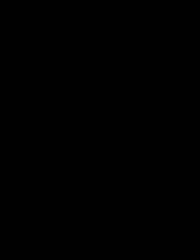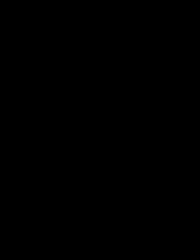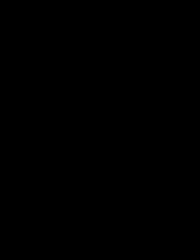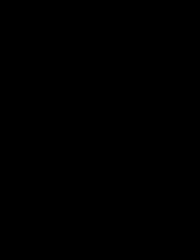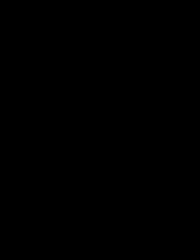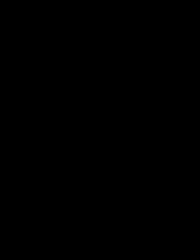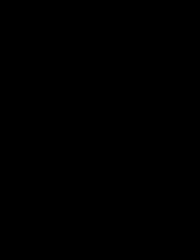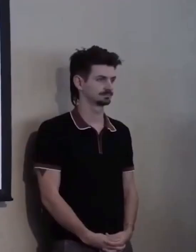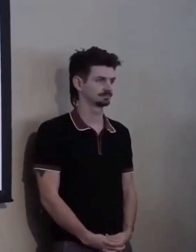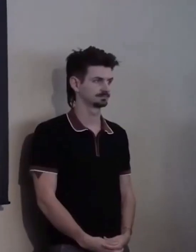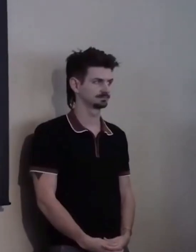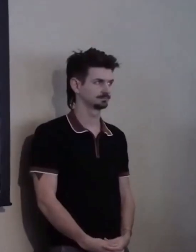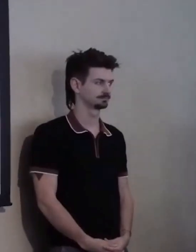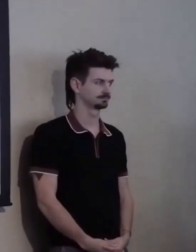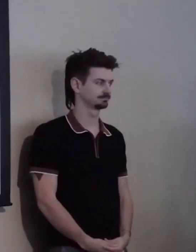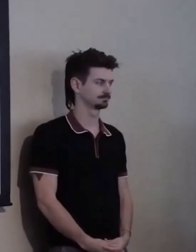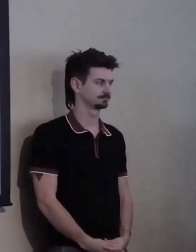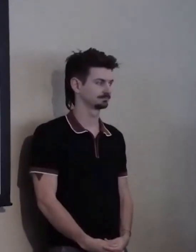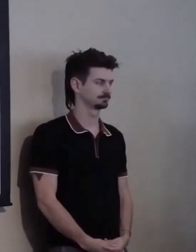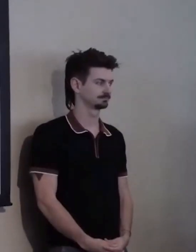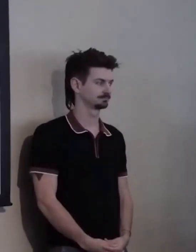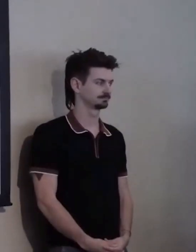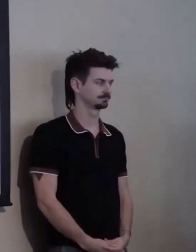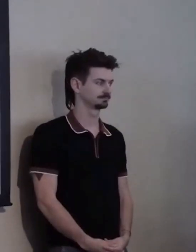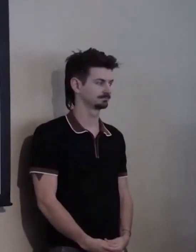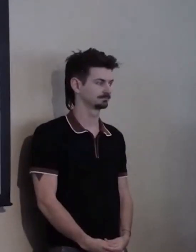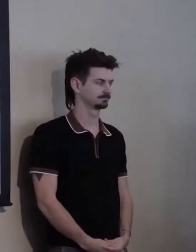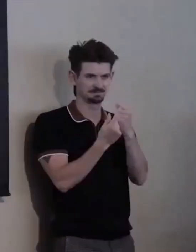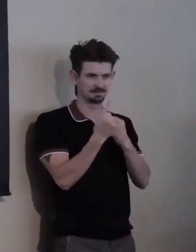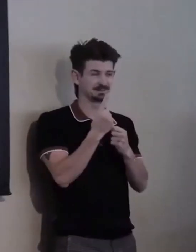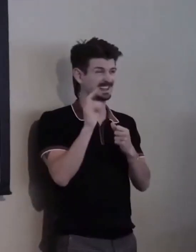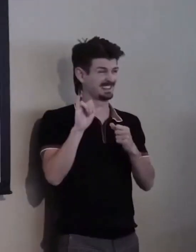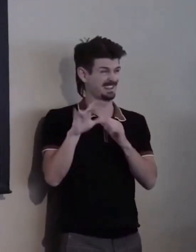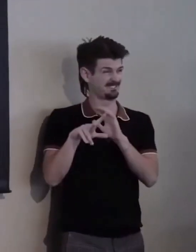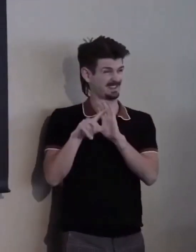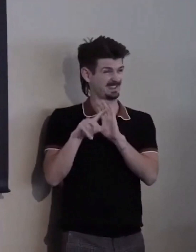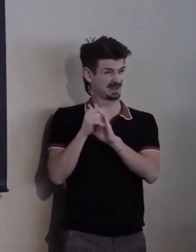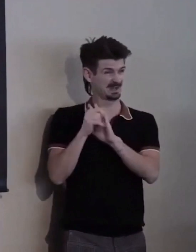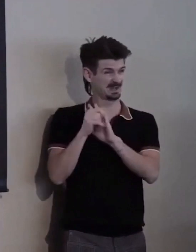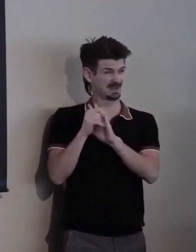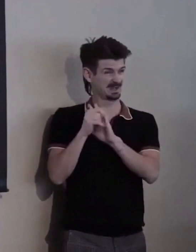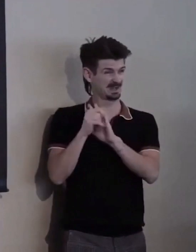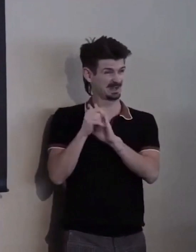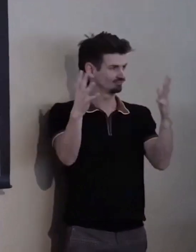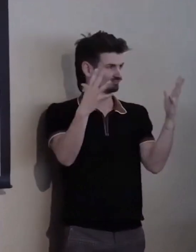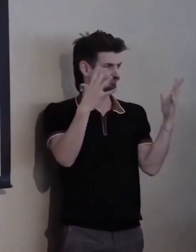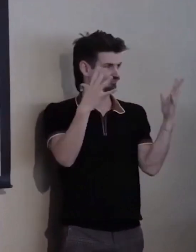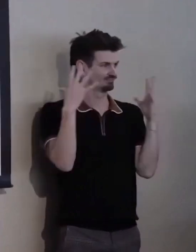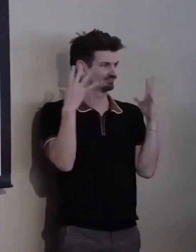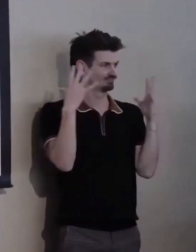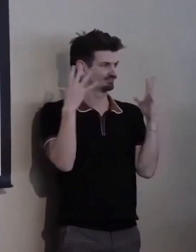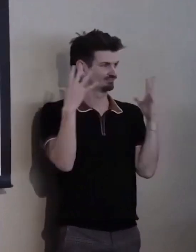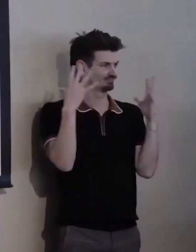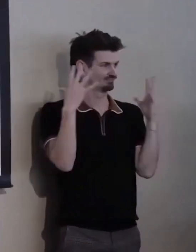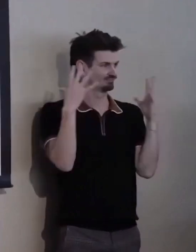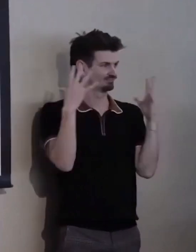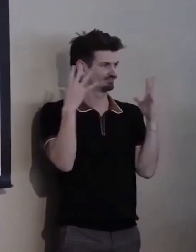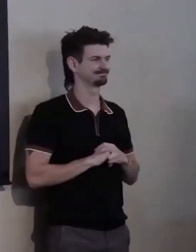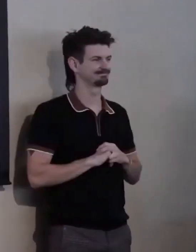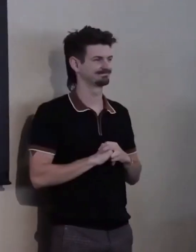So, good evening, everybody. Let's give that video a big round of applause. [clapping]